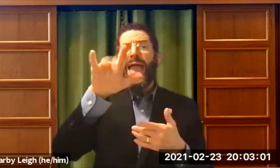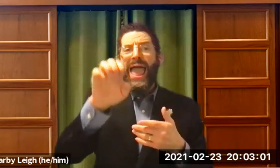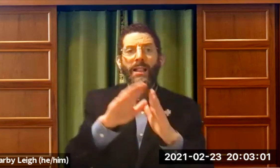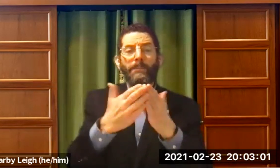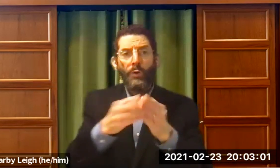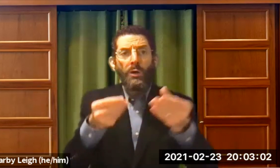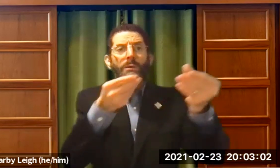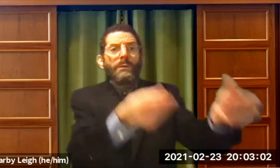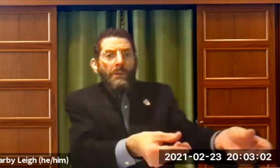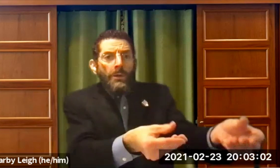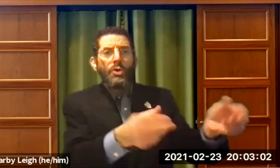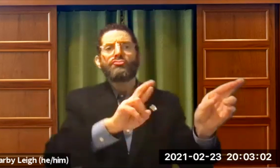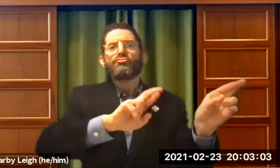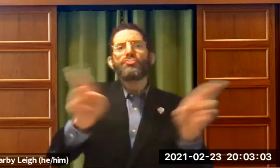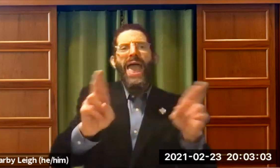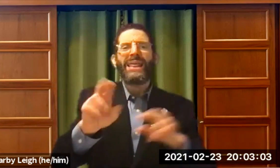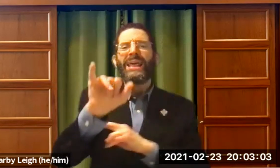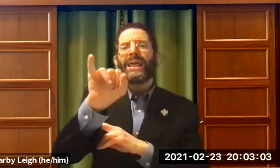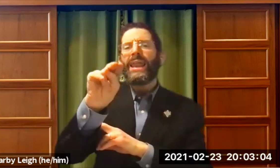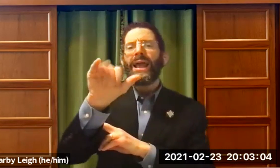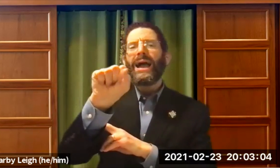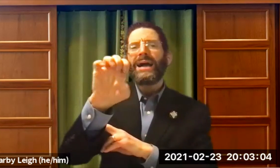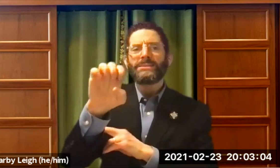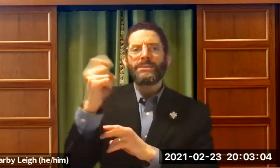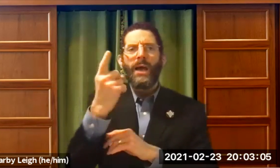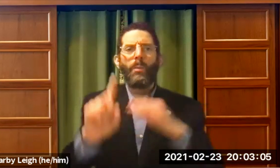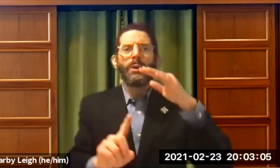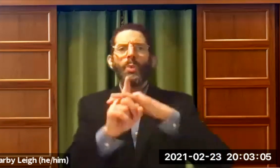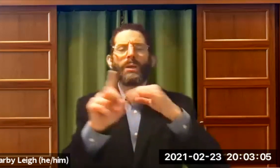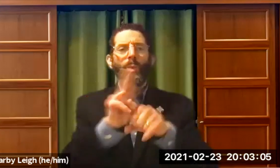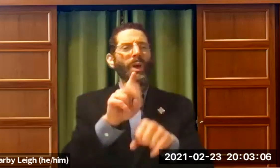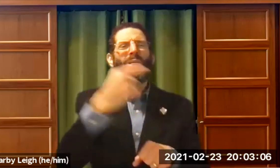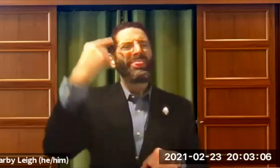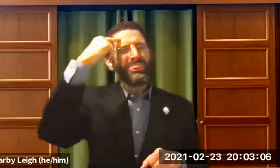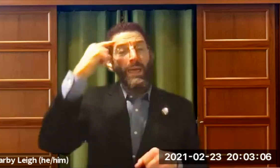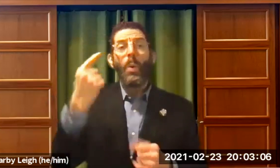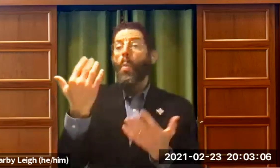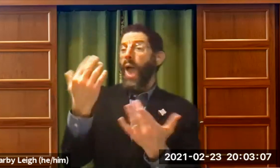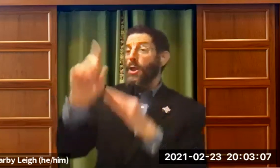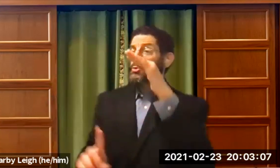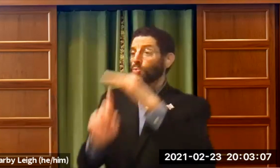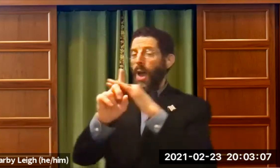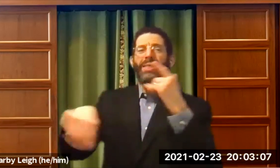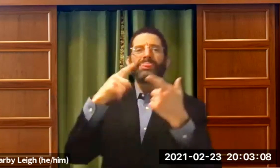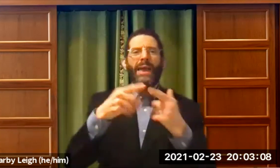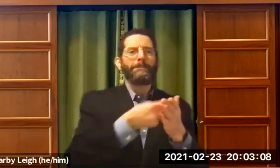or a Braille book and give it to that person, they are ready to go.